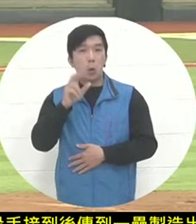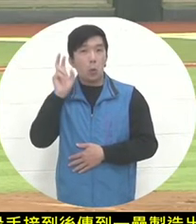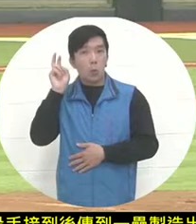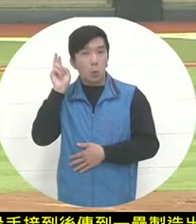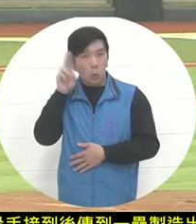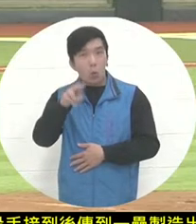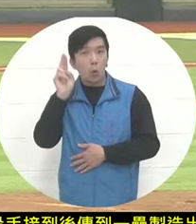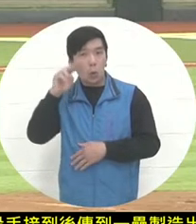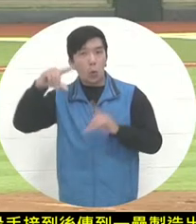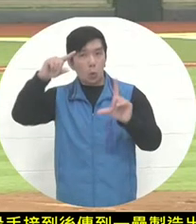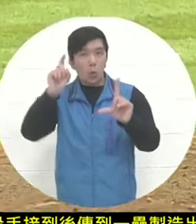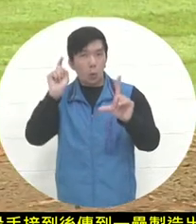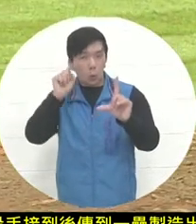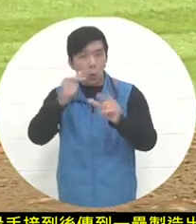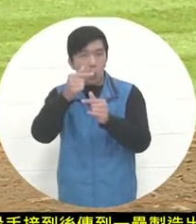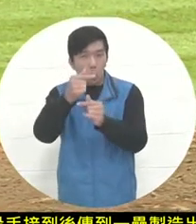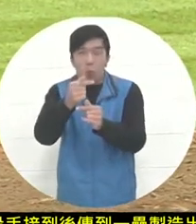strike rate